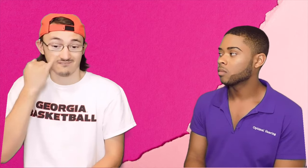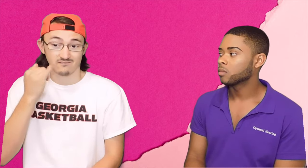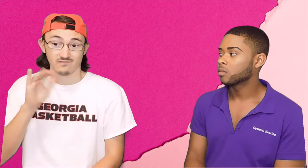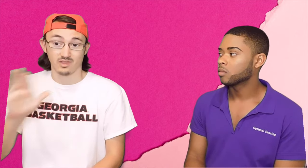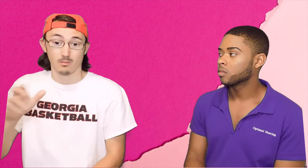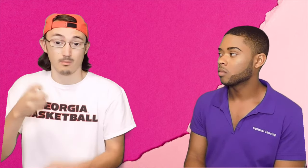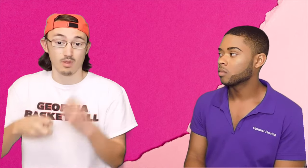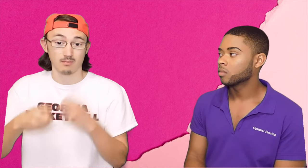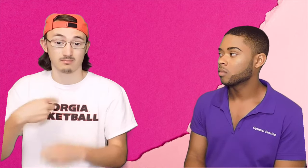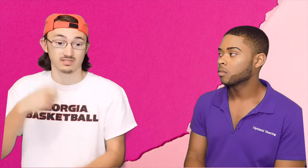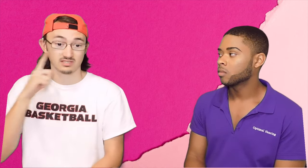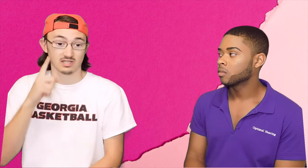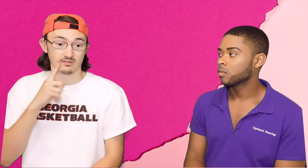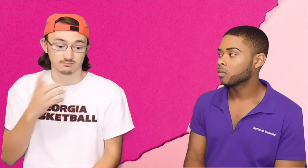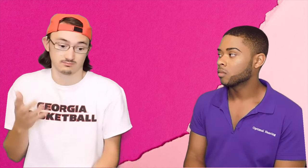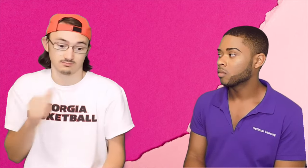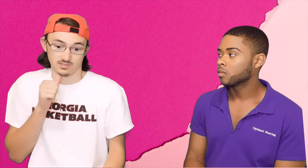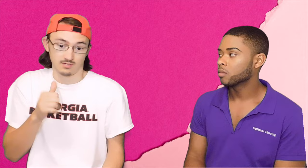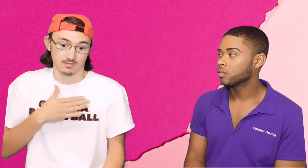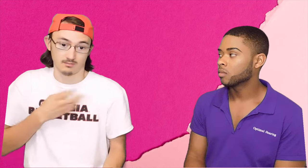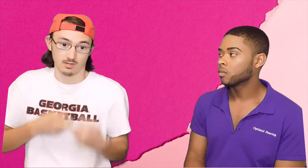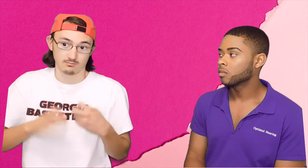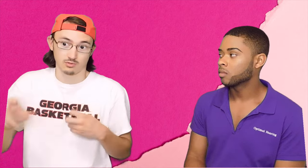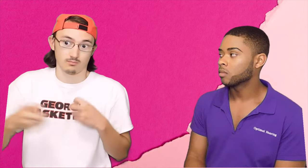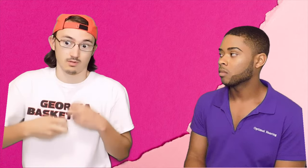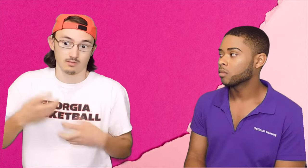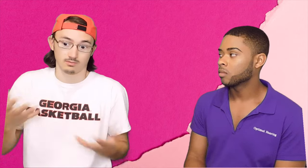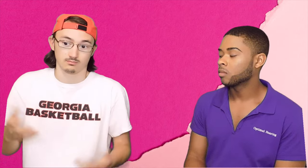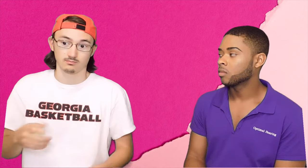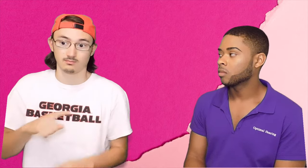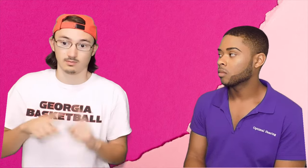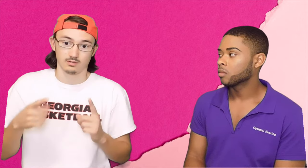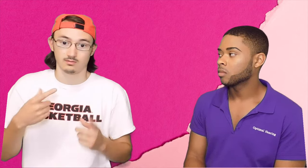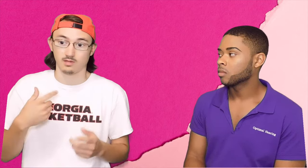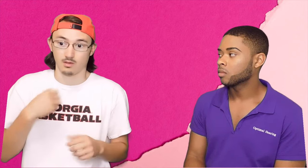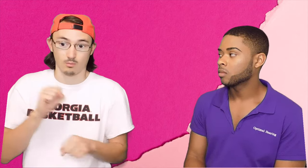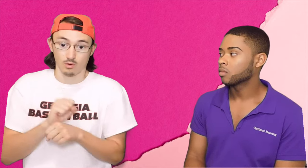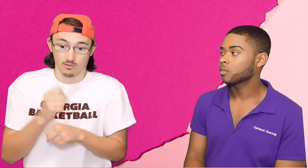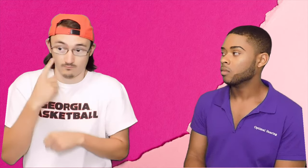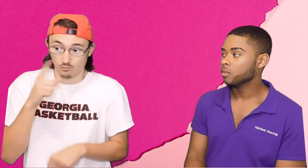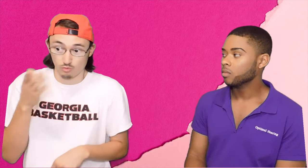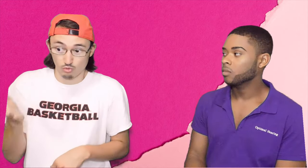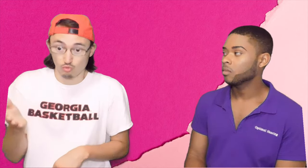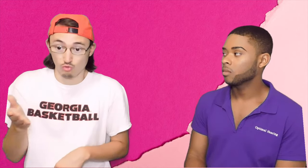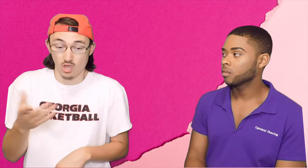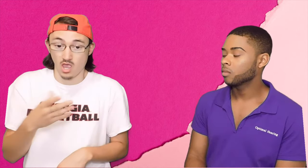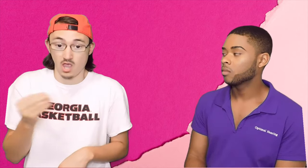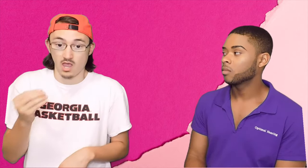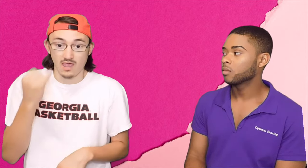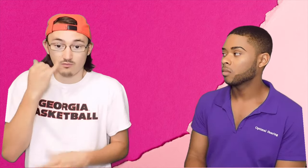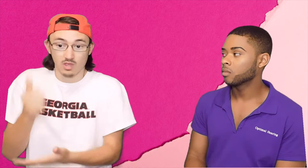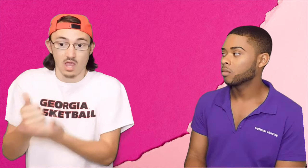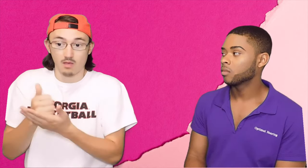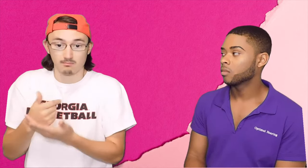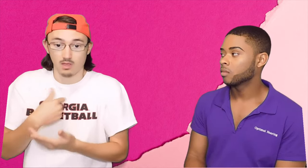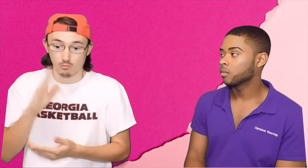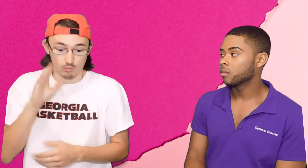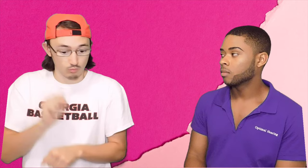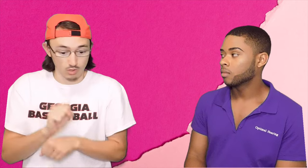It's their problem. Being Deaf, that's not my 'problem', it's your problem! so I'll work for you and if they can help me I'll work